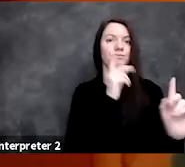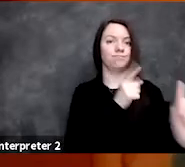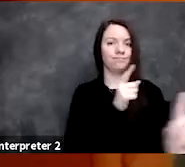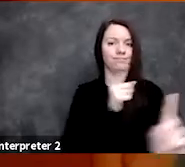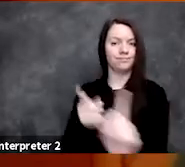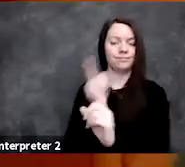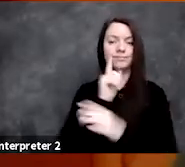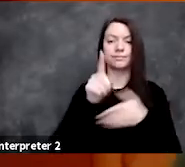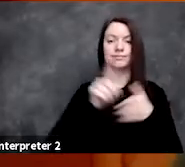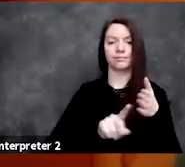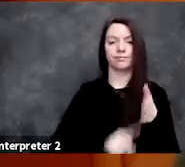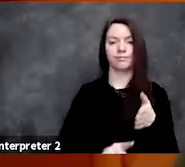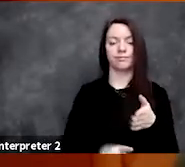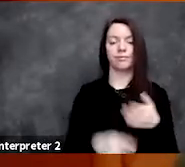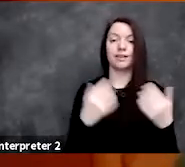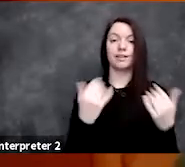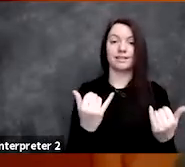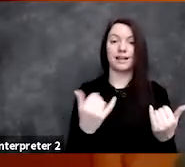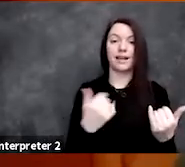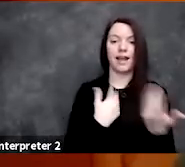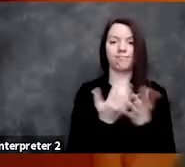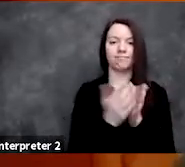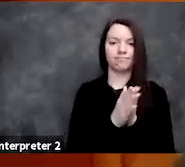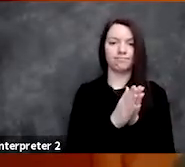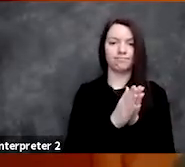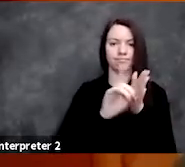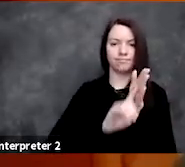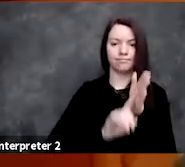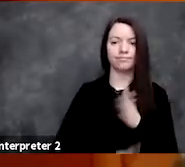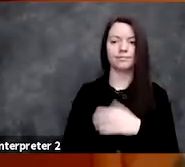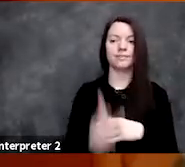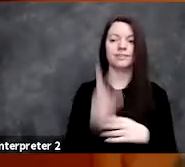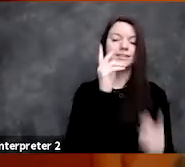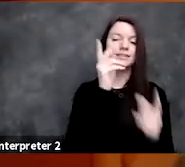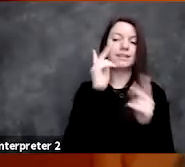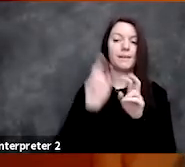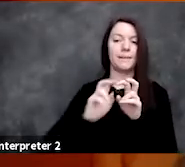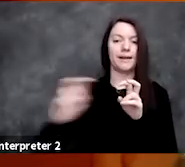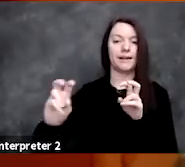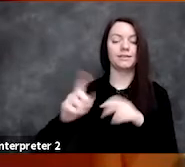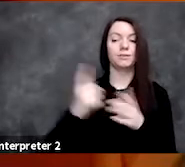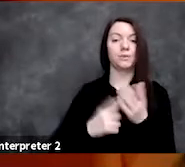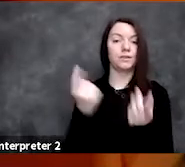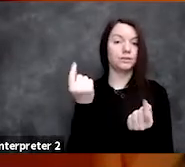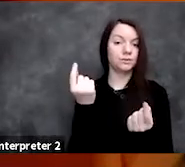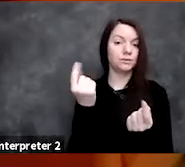So today I'm really looking forward to hearing what our panelists are actively working on in this field,